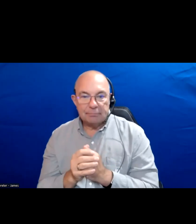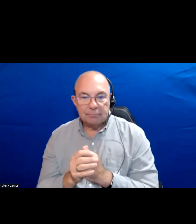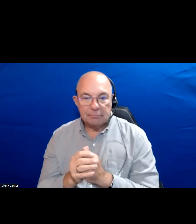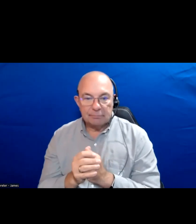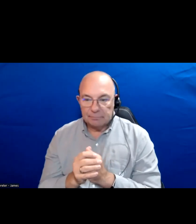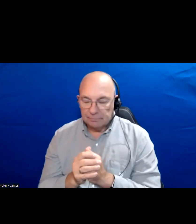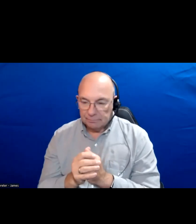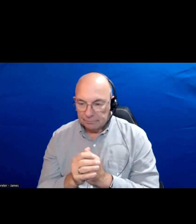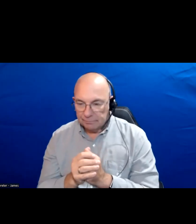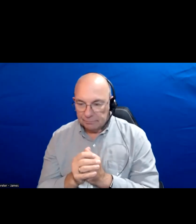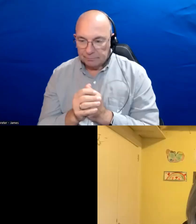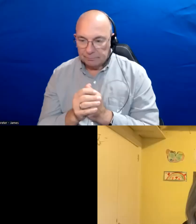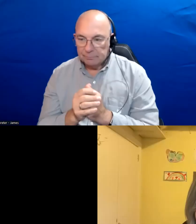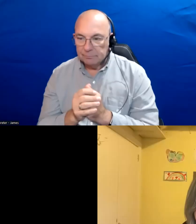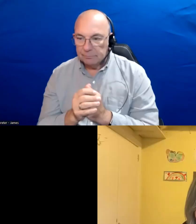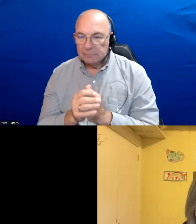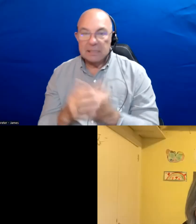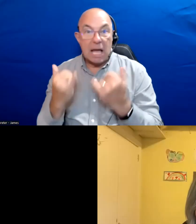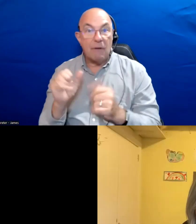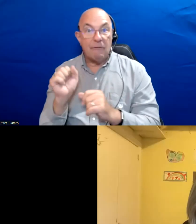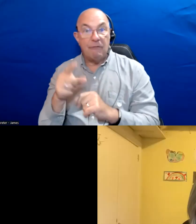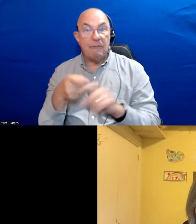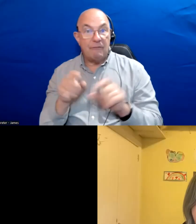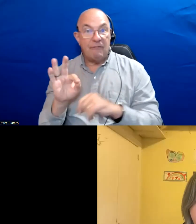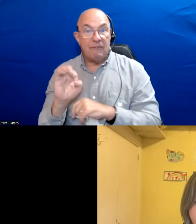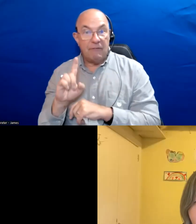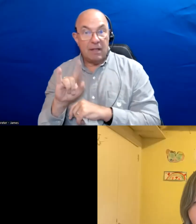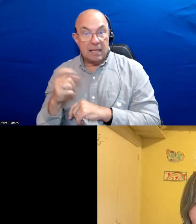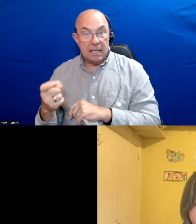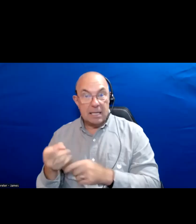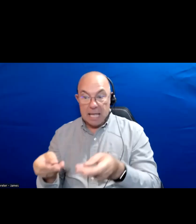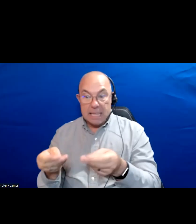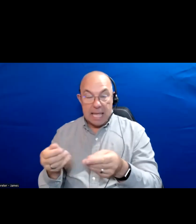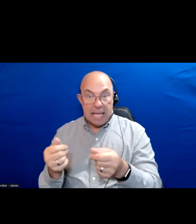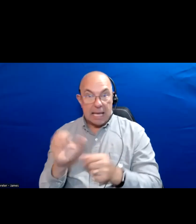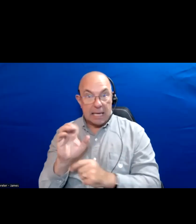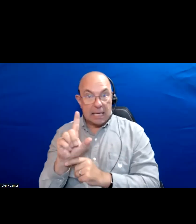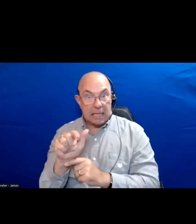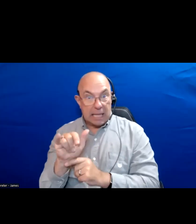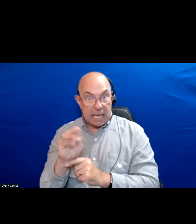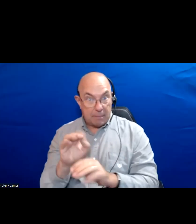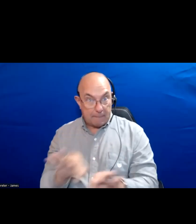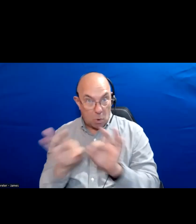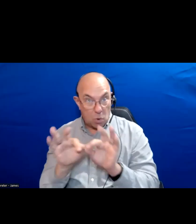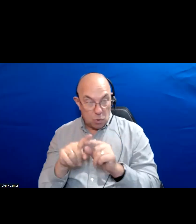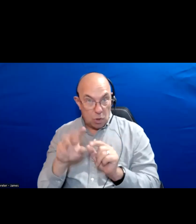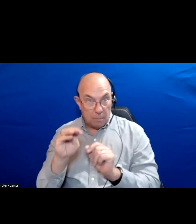This next question is from Felix our indigenous land back claims of relevance to mayoral candidates?